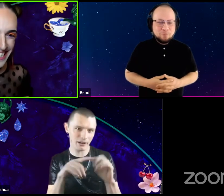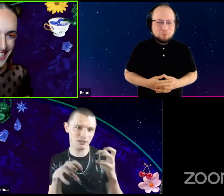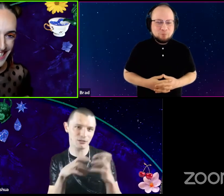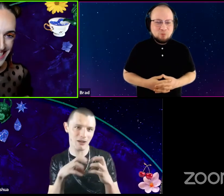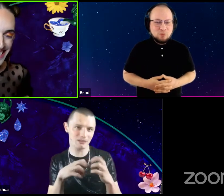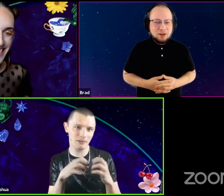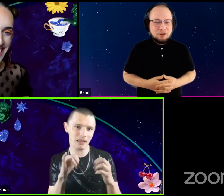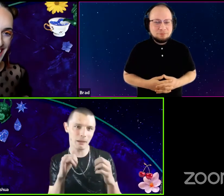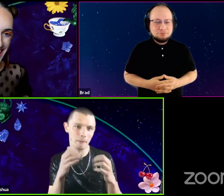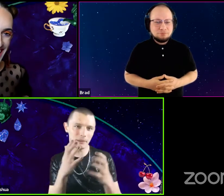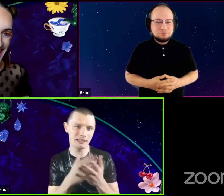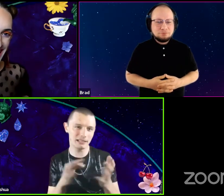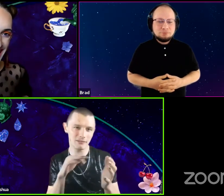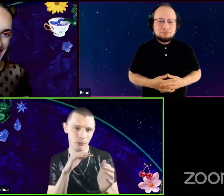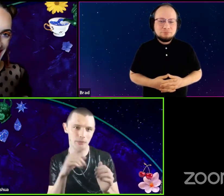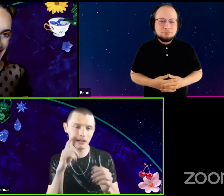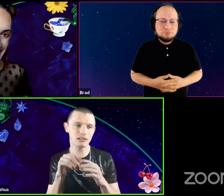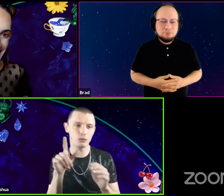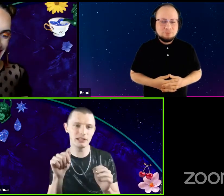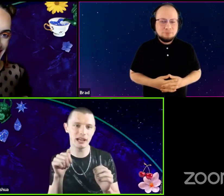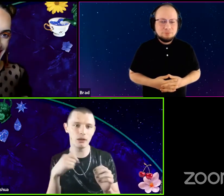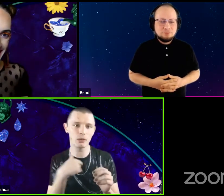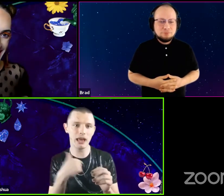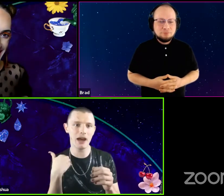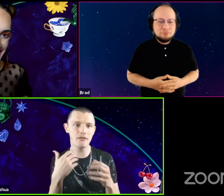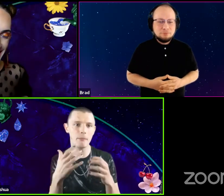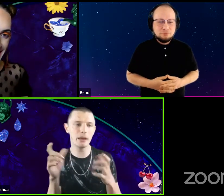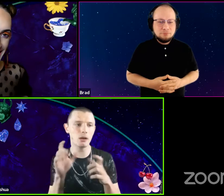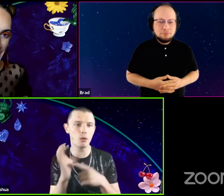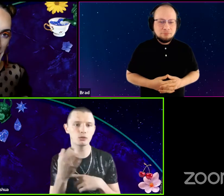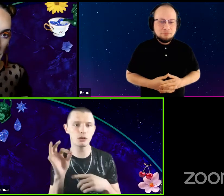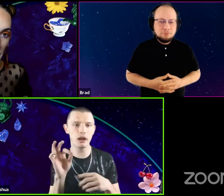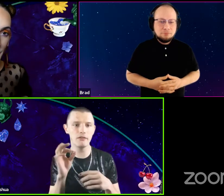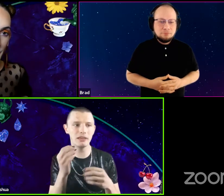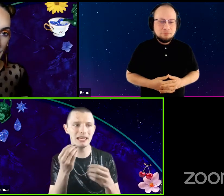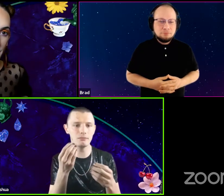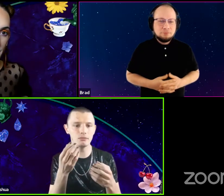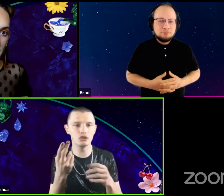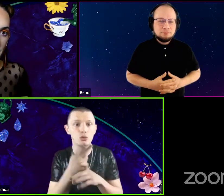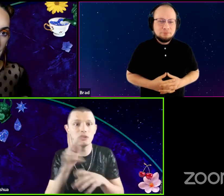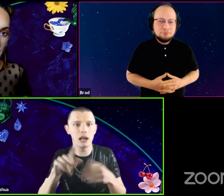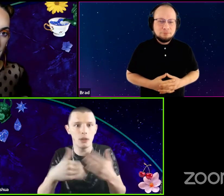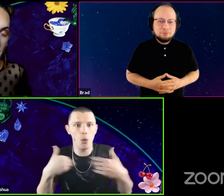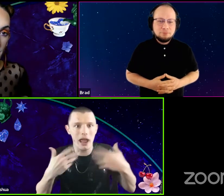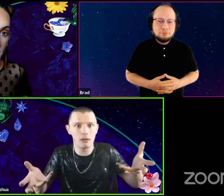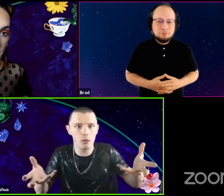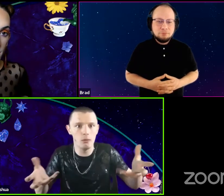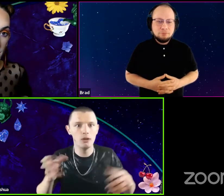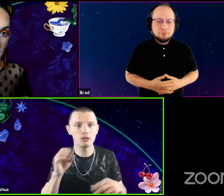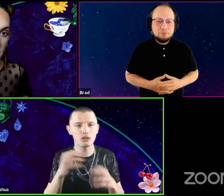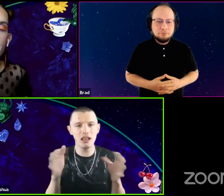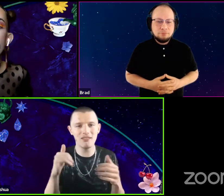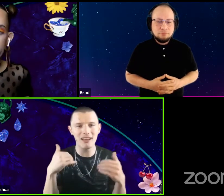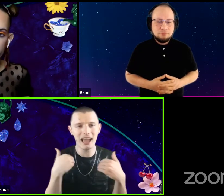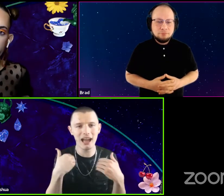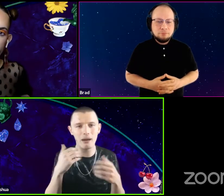but it's ground up like pieces of pork. Because in Louisiana we have a big culture of using up the whole animal. So there's a lot of like a pig